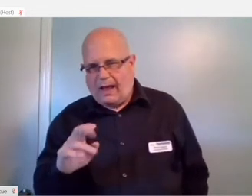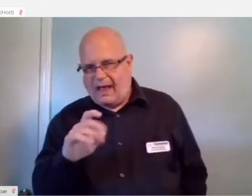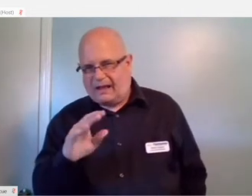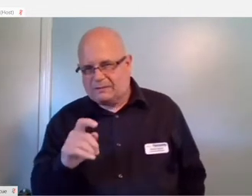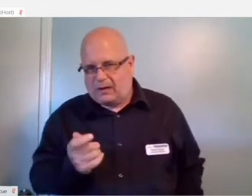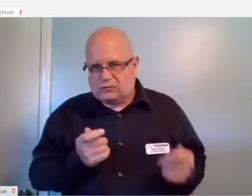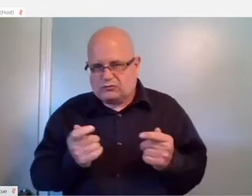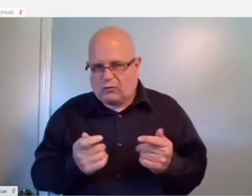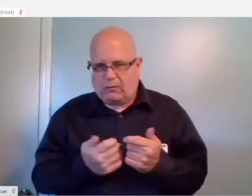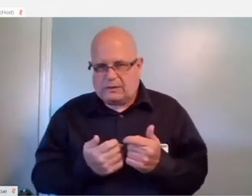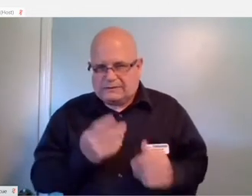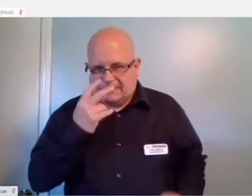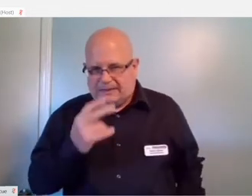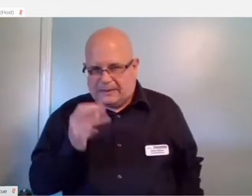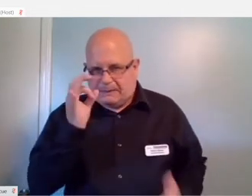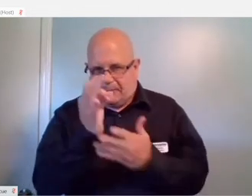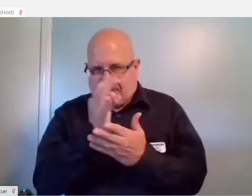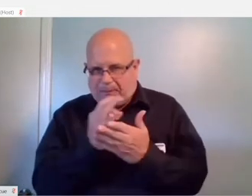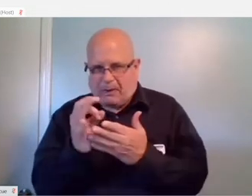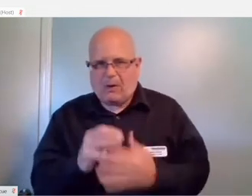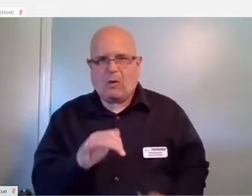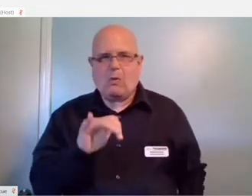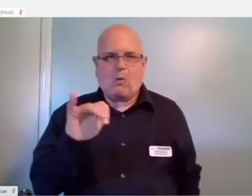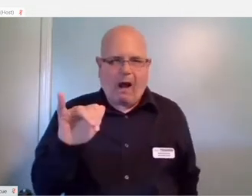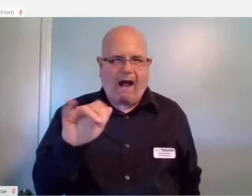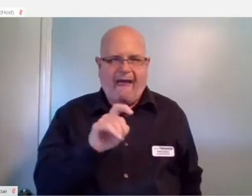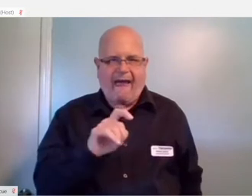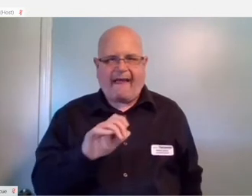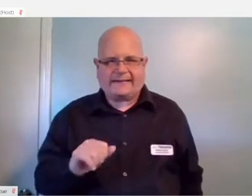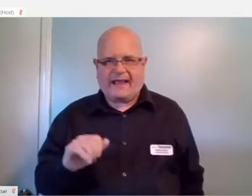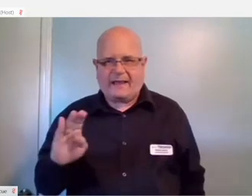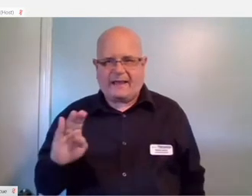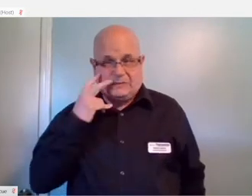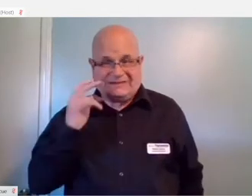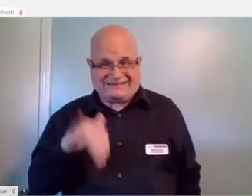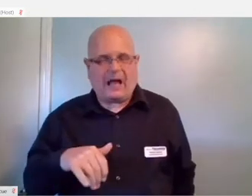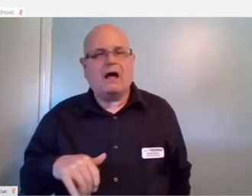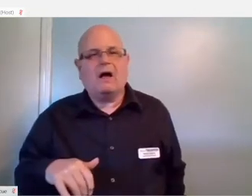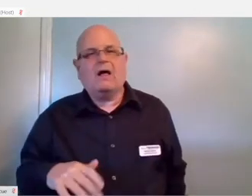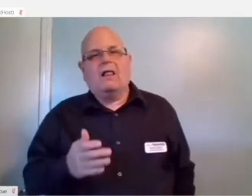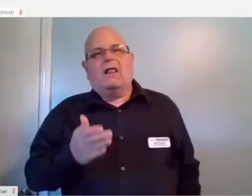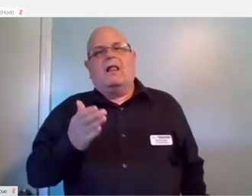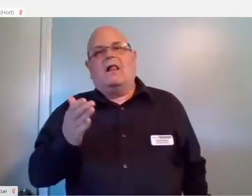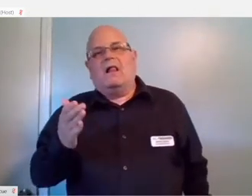there and there are buttons that are labeled Y, X, A and B. They're on the right side of the controller.